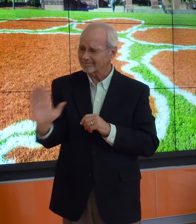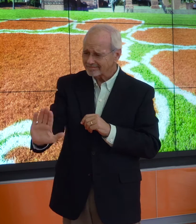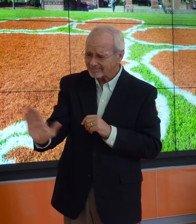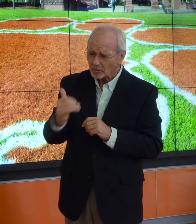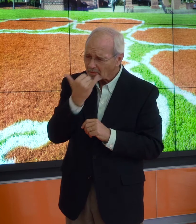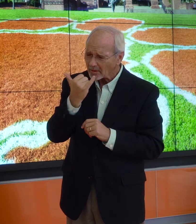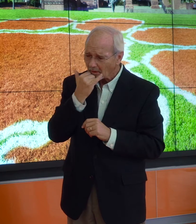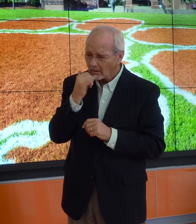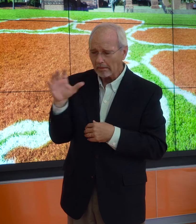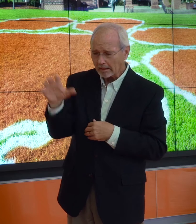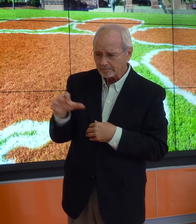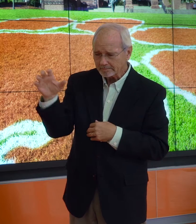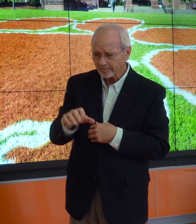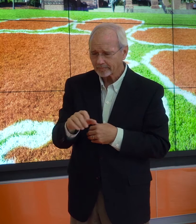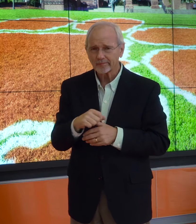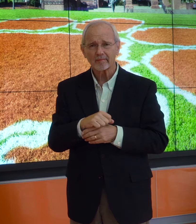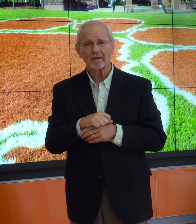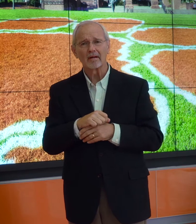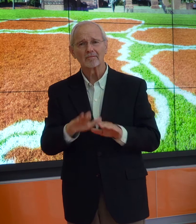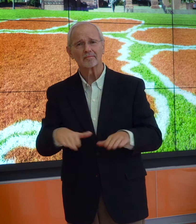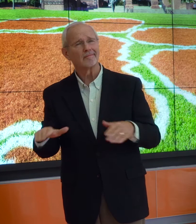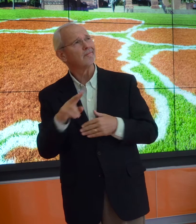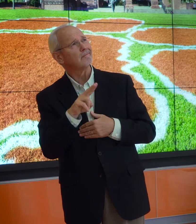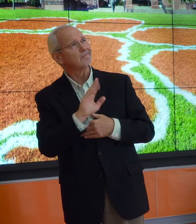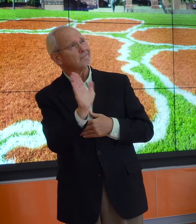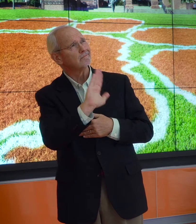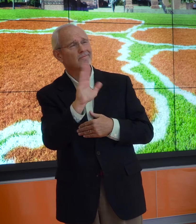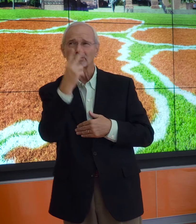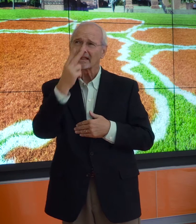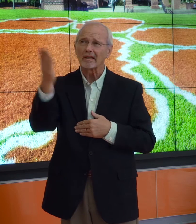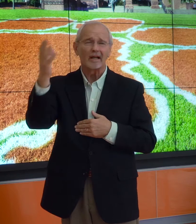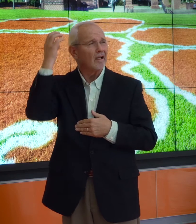The older Deaf said, "No, this is the correct sign."